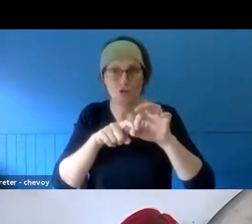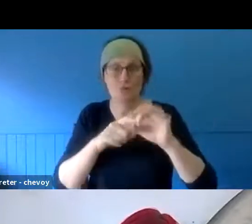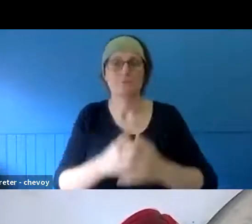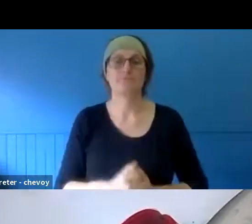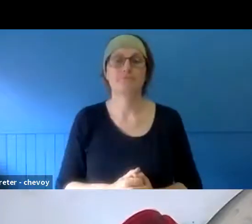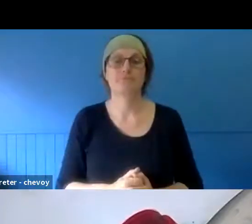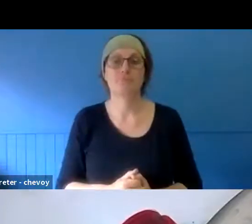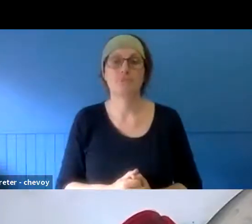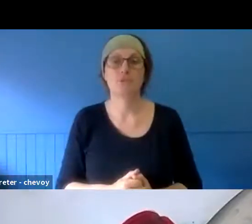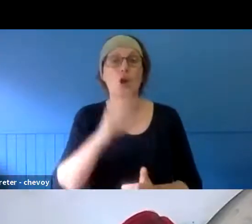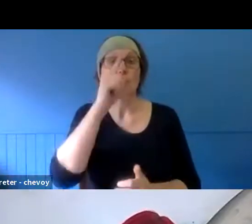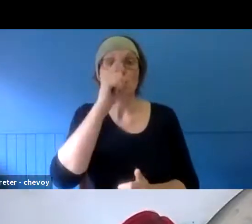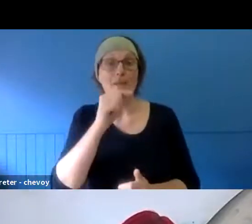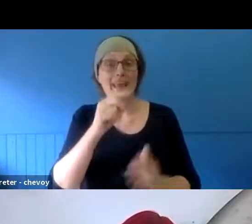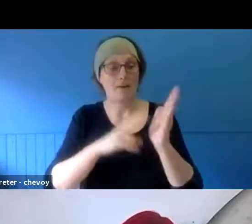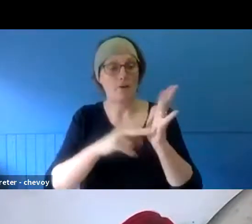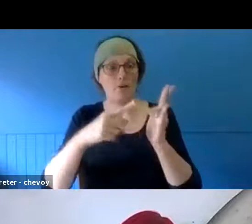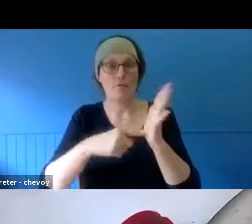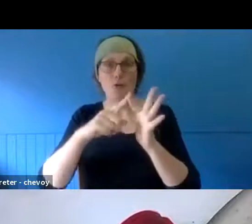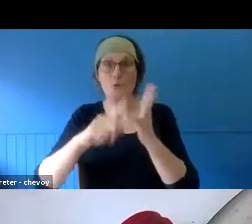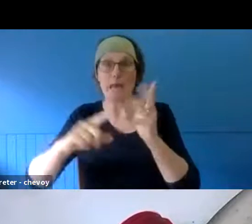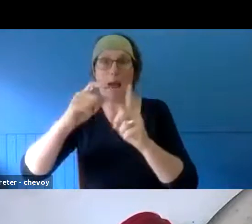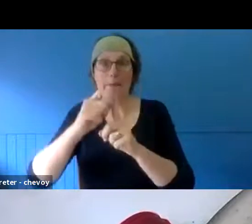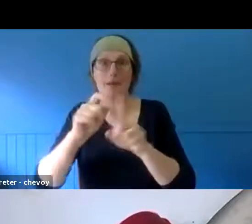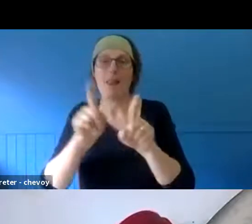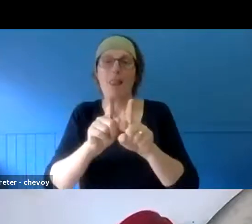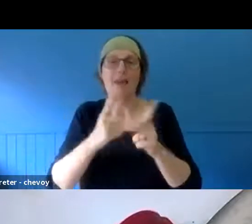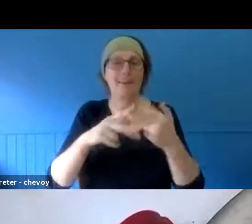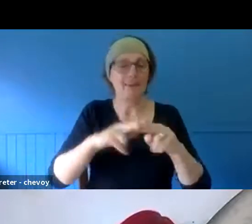similar to what you want to ask, you can vote that question up, and then